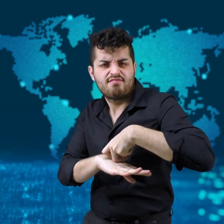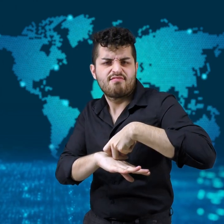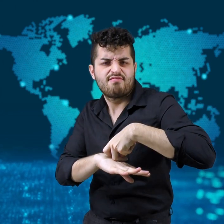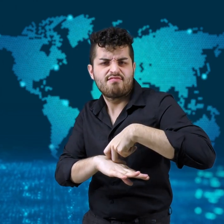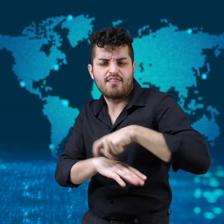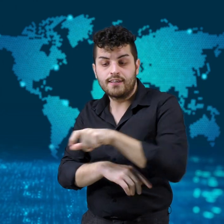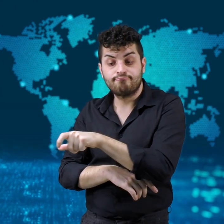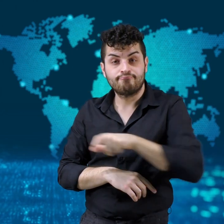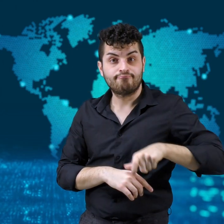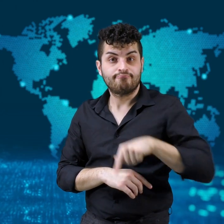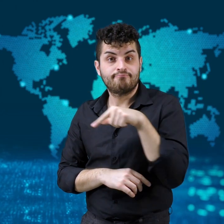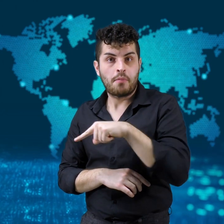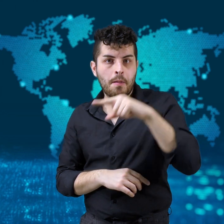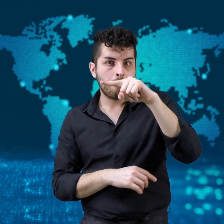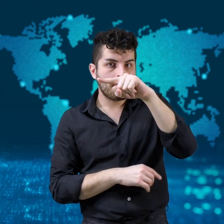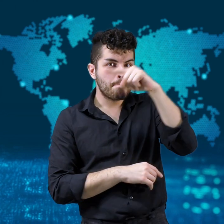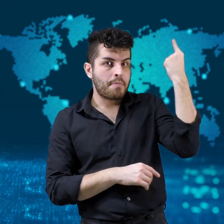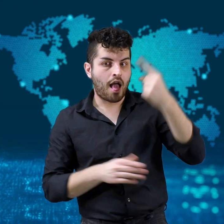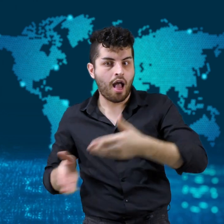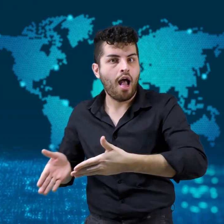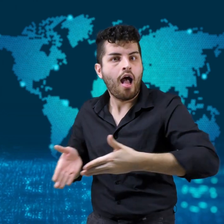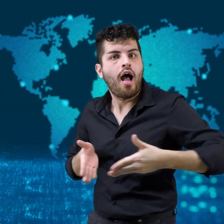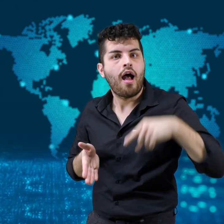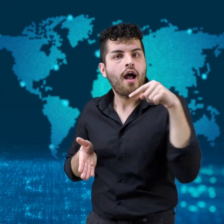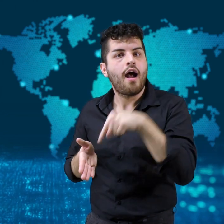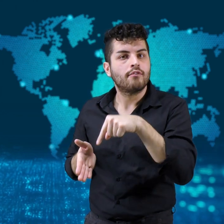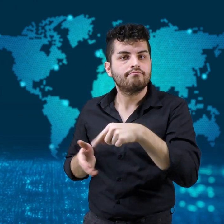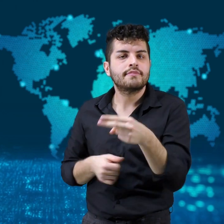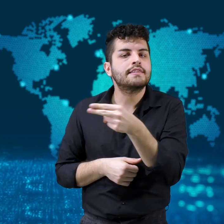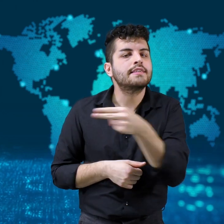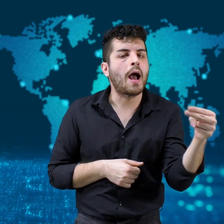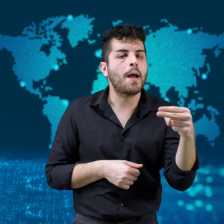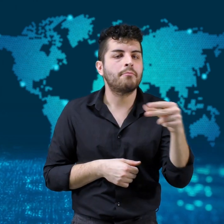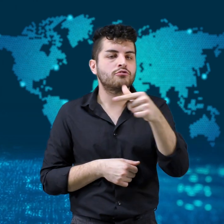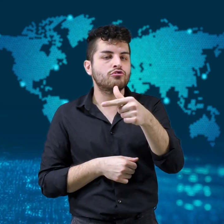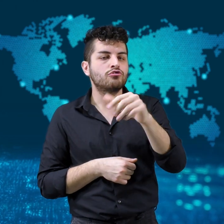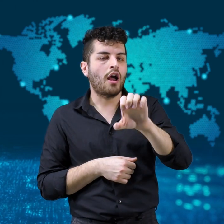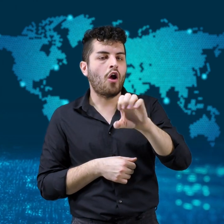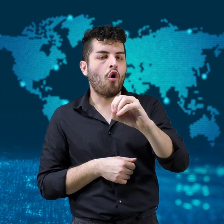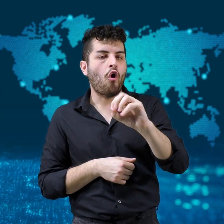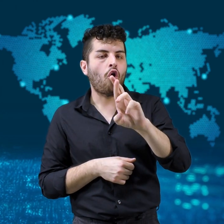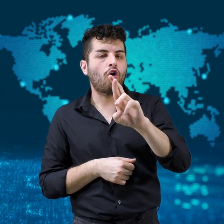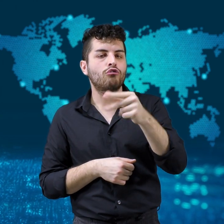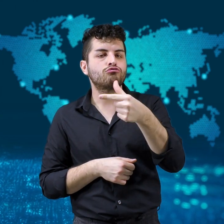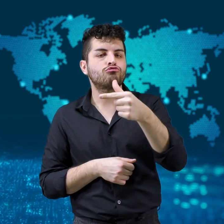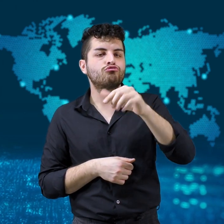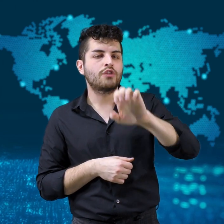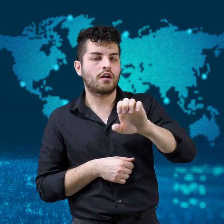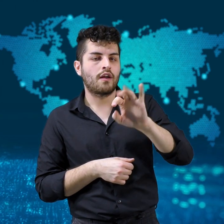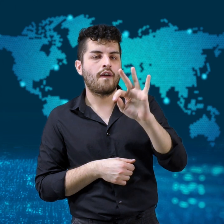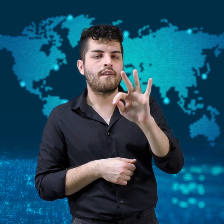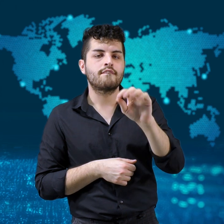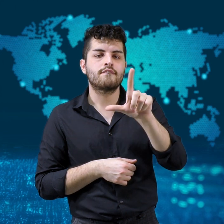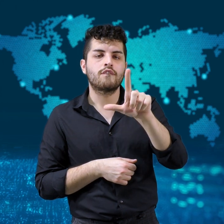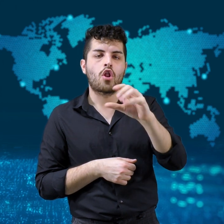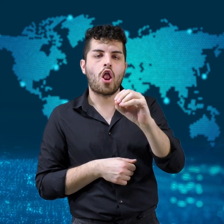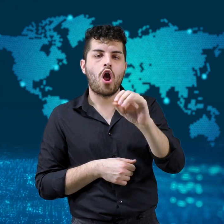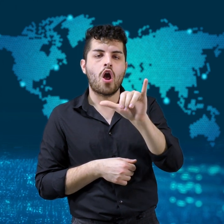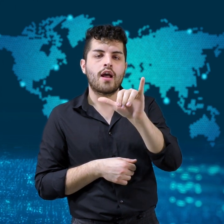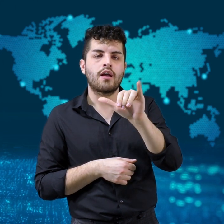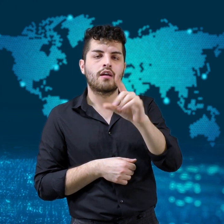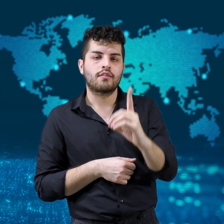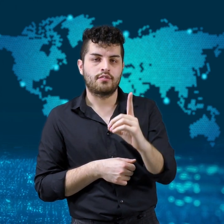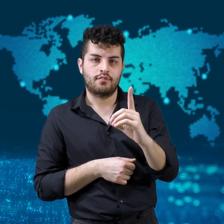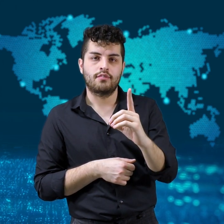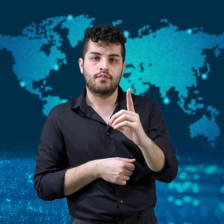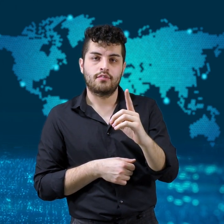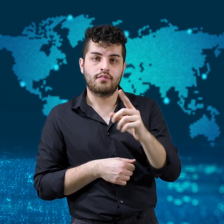it was re-ignited when a police officer kneeled on George Floyd,